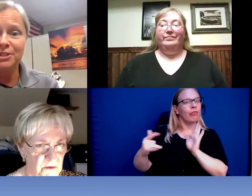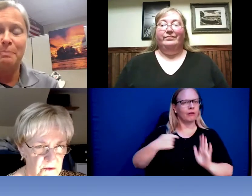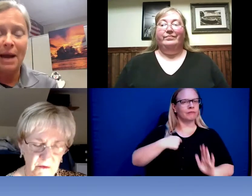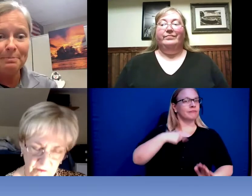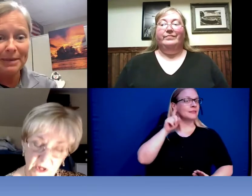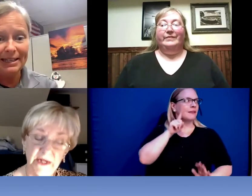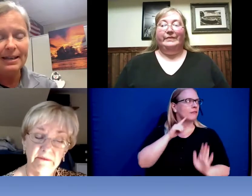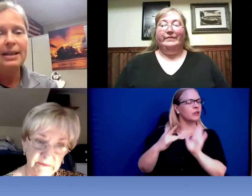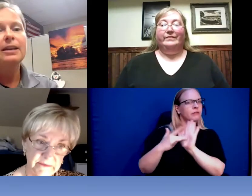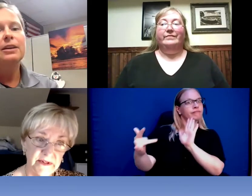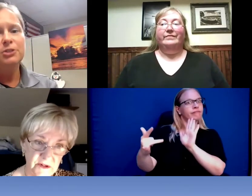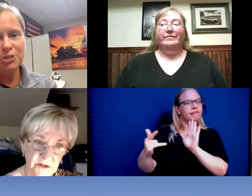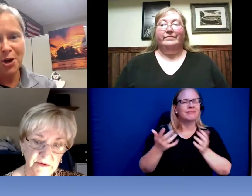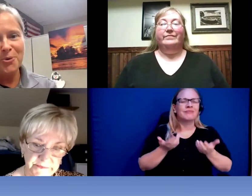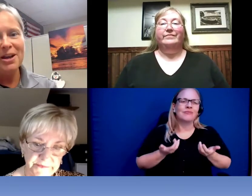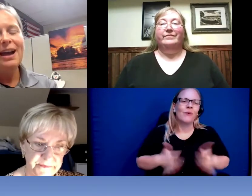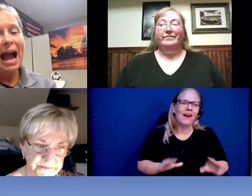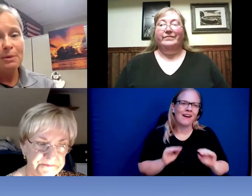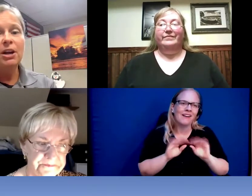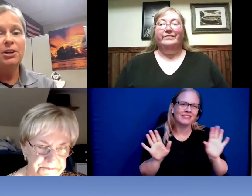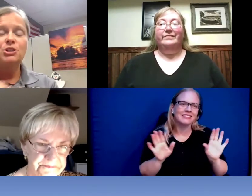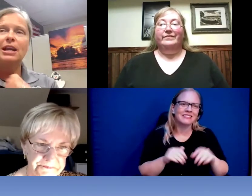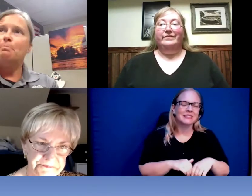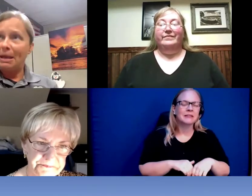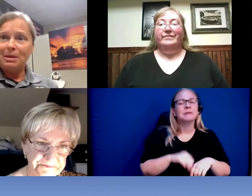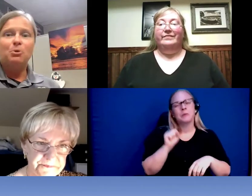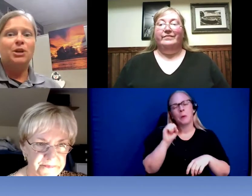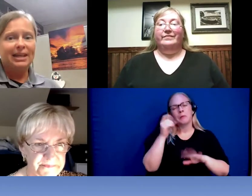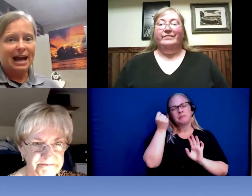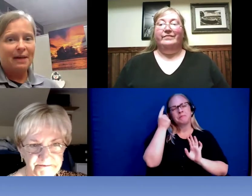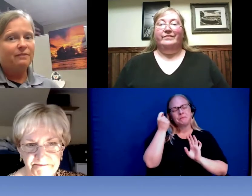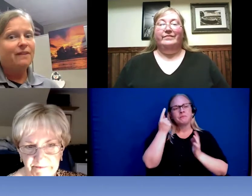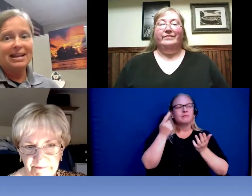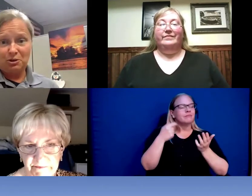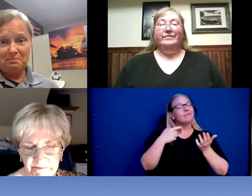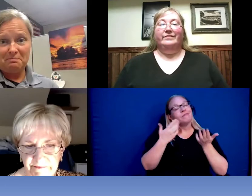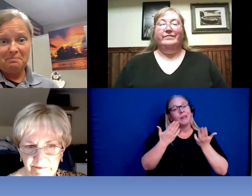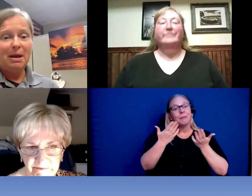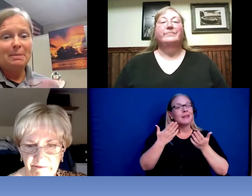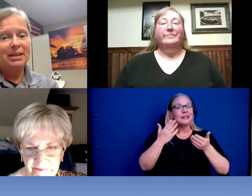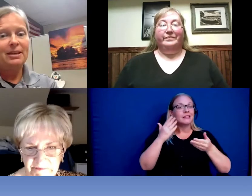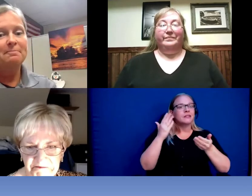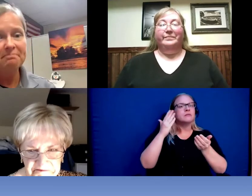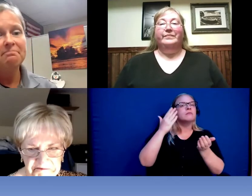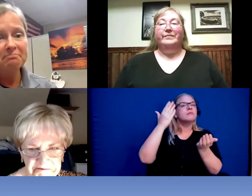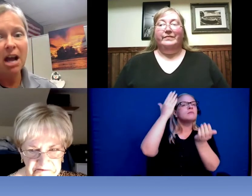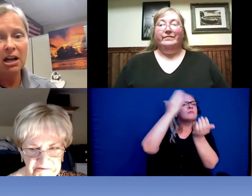might be. >> Bonnie: Right that's true. >> Reanna : I understand putting it on the advisor might be a good